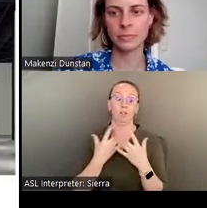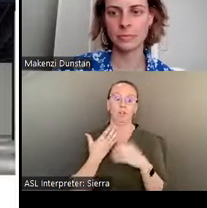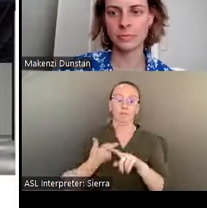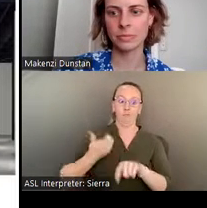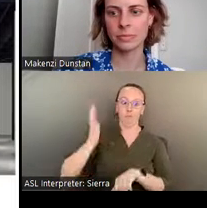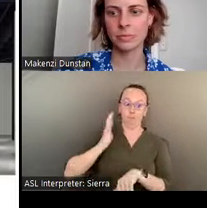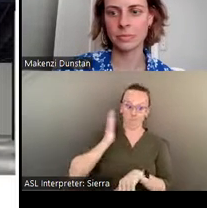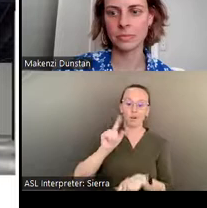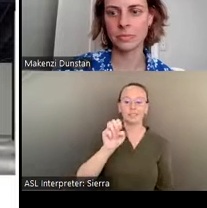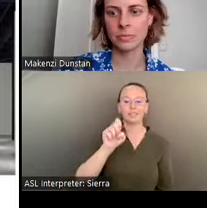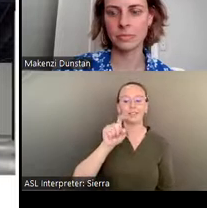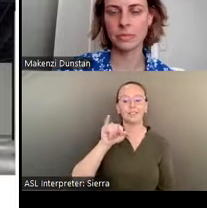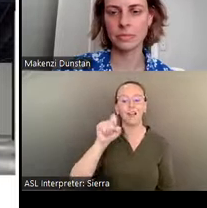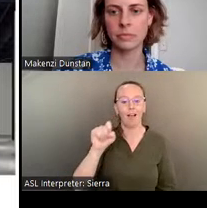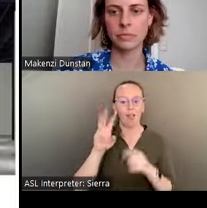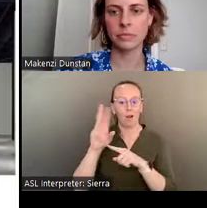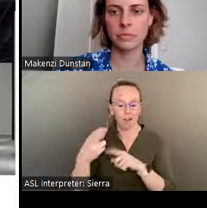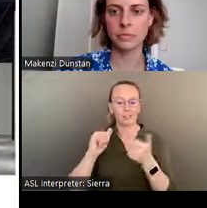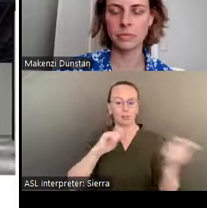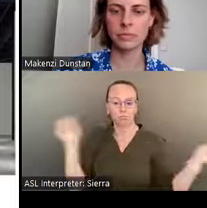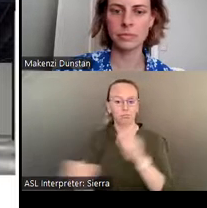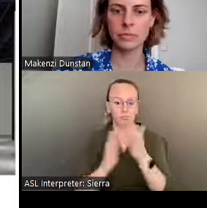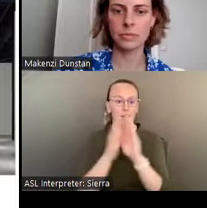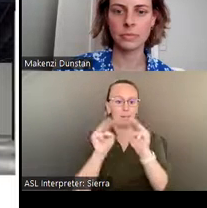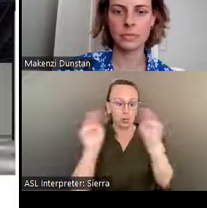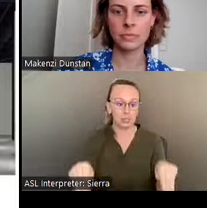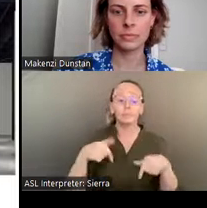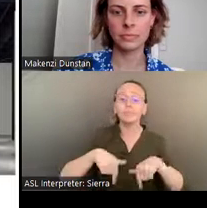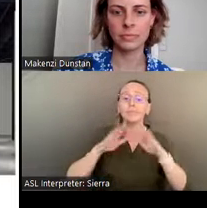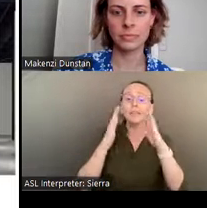While this lovely city offers all kinds of diversions- from great restaurants to the